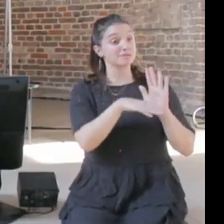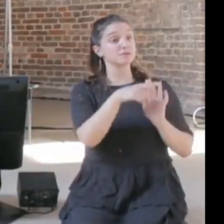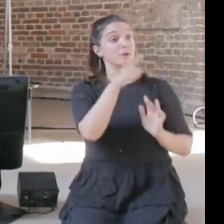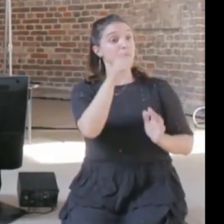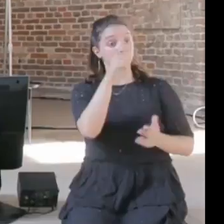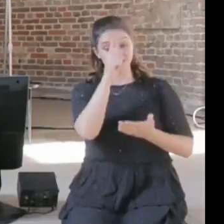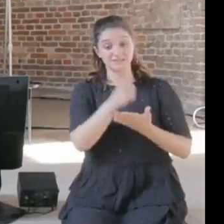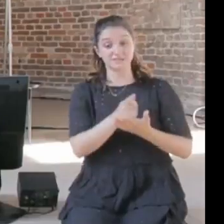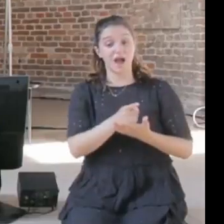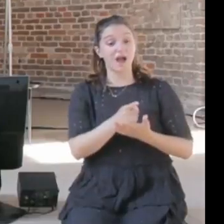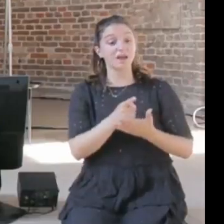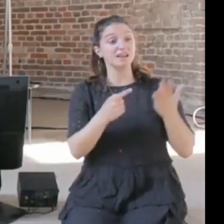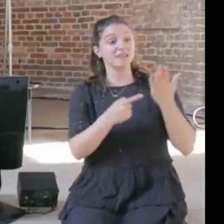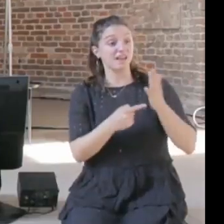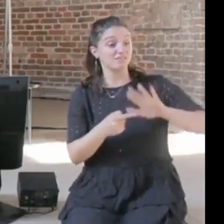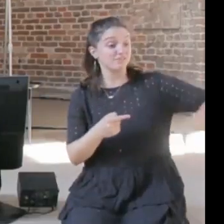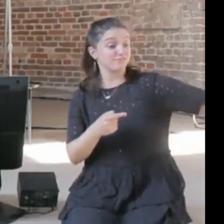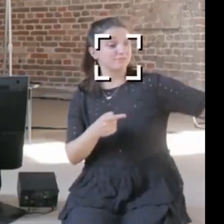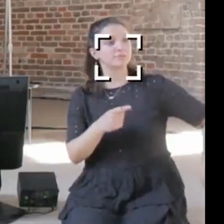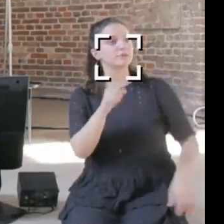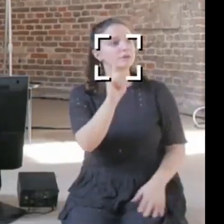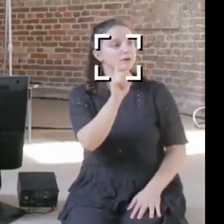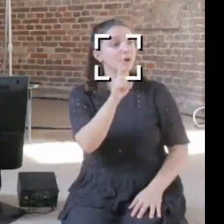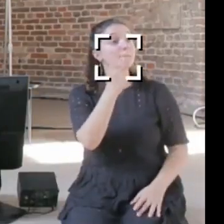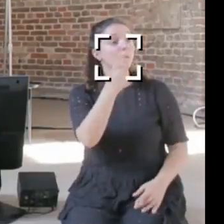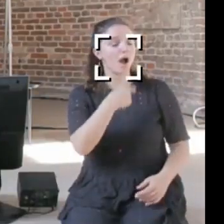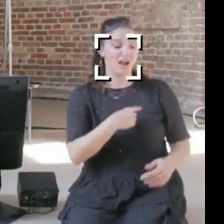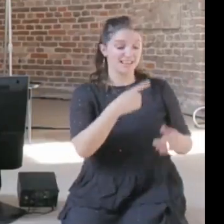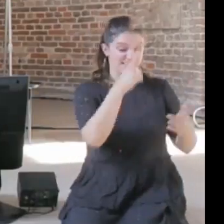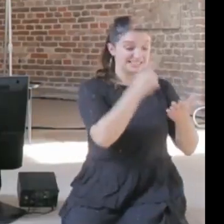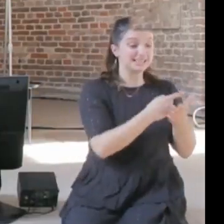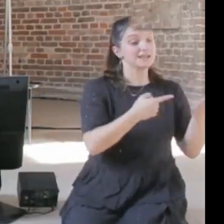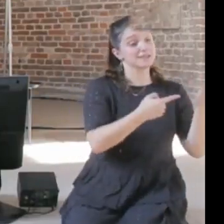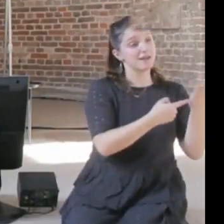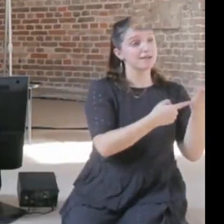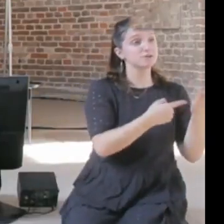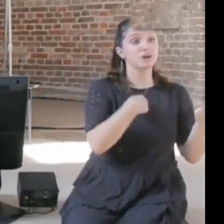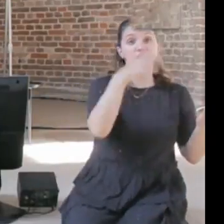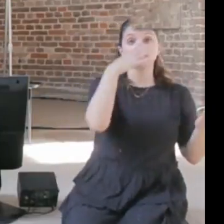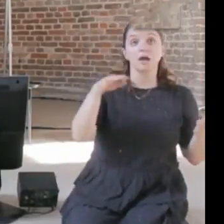be allowed to make technology without understanding ethics, philosophy and law and policy, and